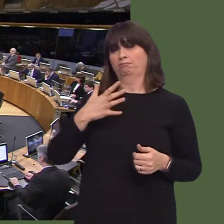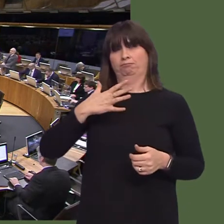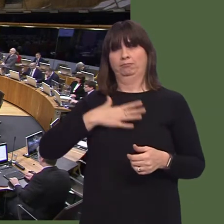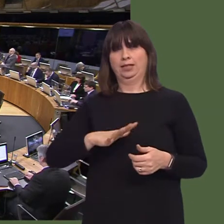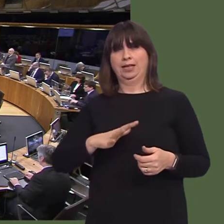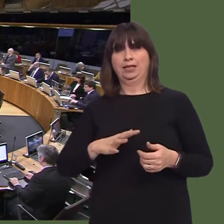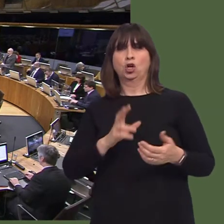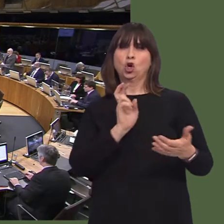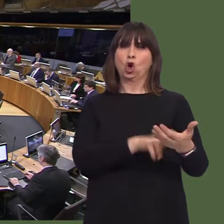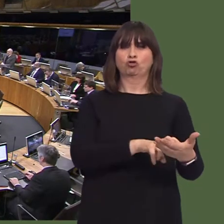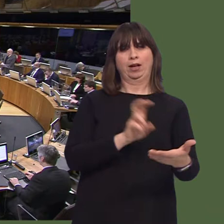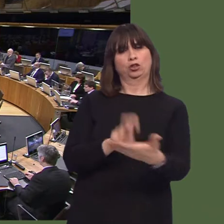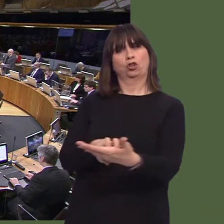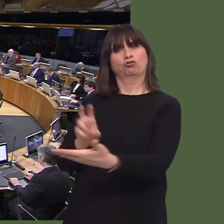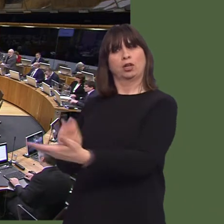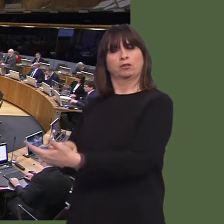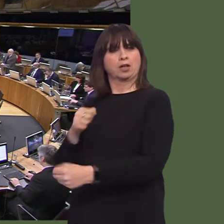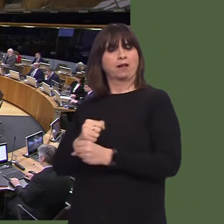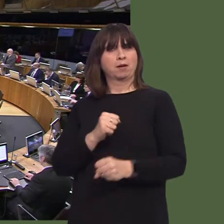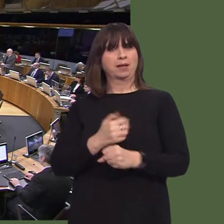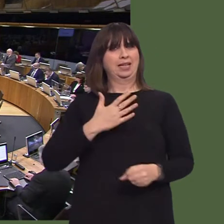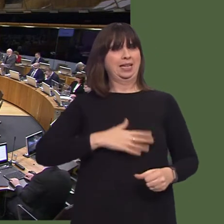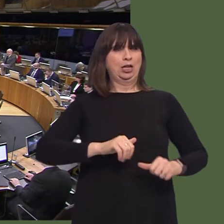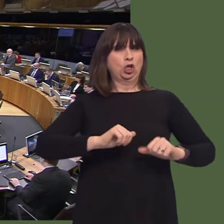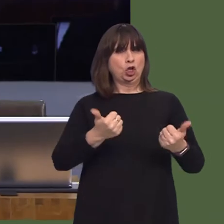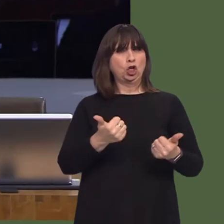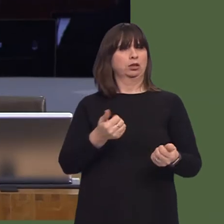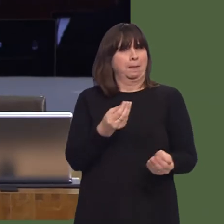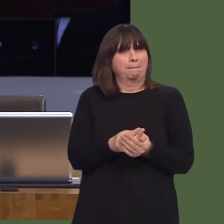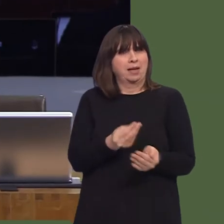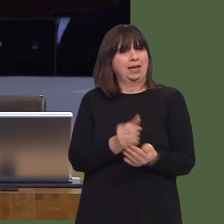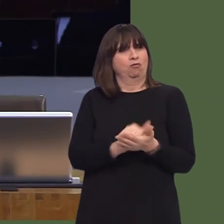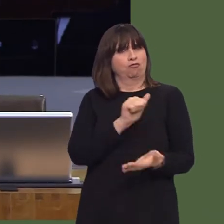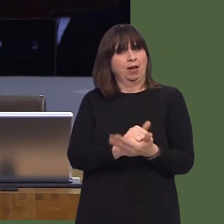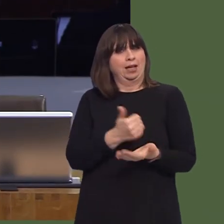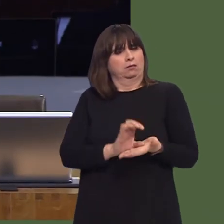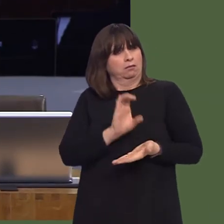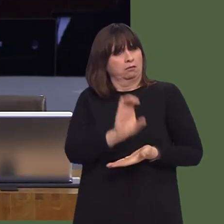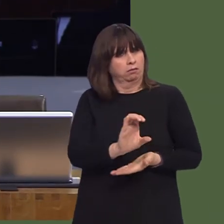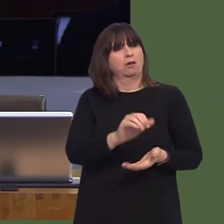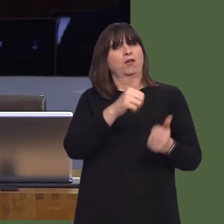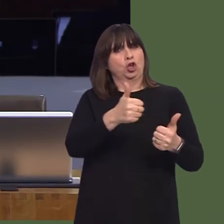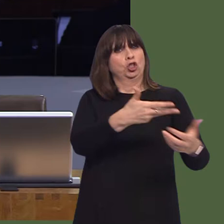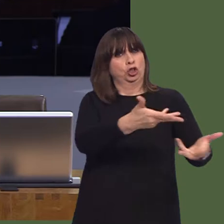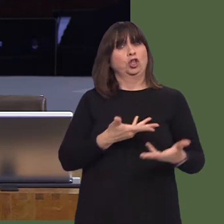I had hoped that you would have given us something firm, a road map, which would lift Welsh wages.